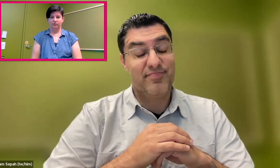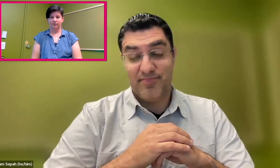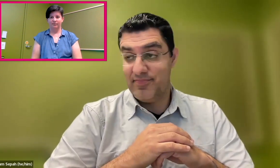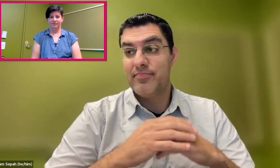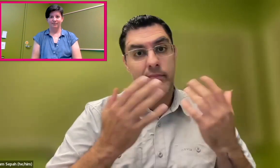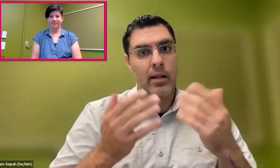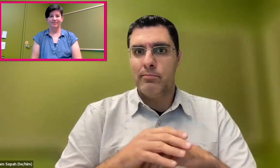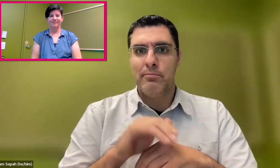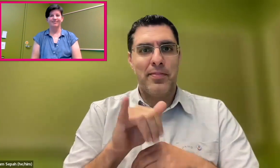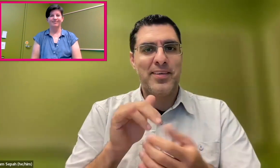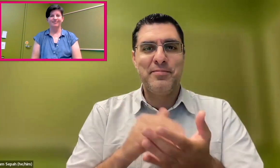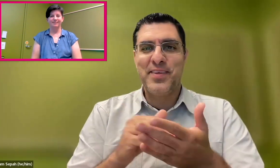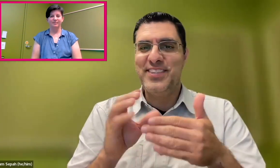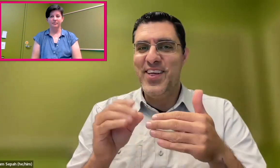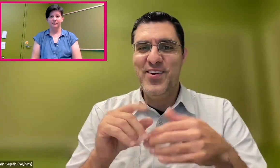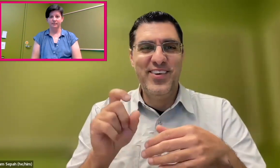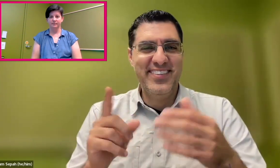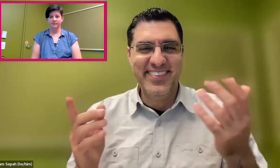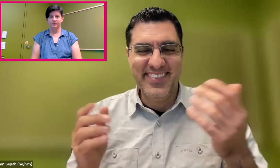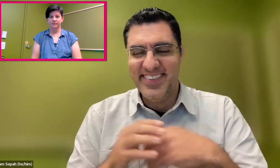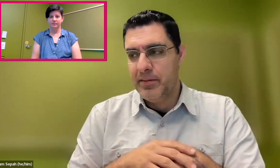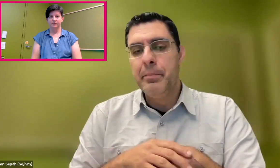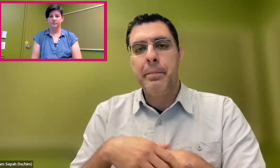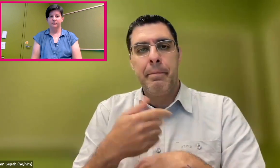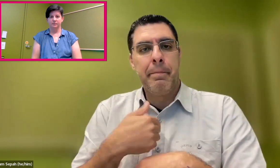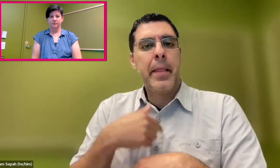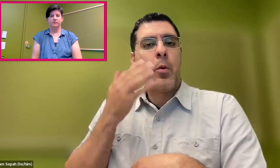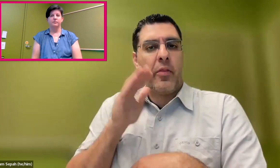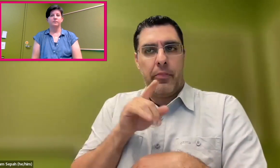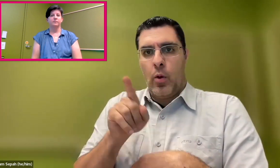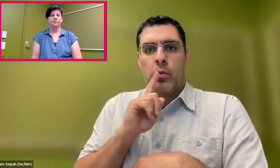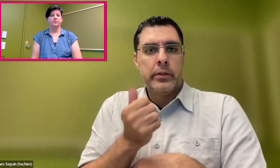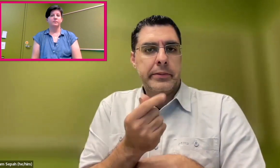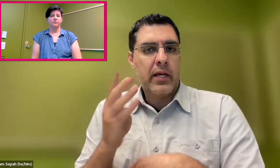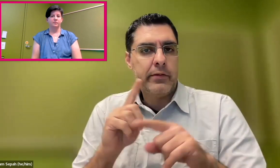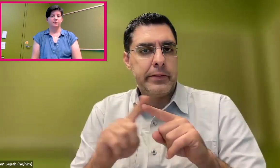Right. That's the million-dollar question, isn't it?